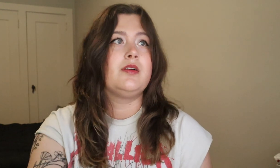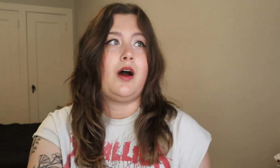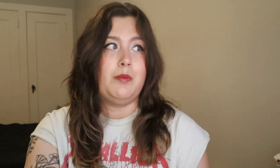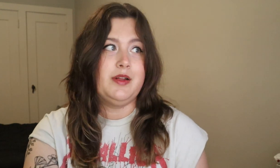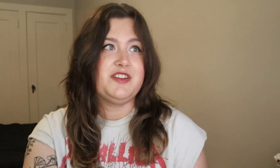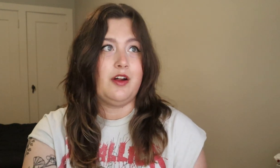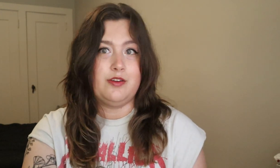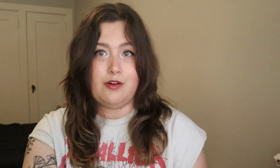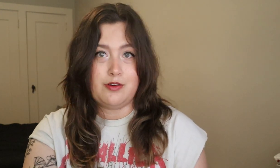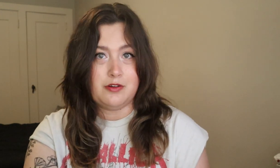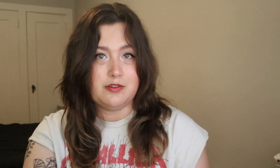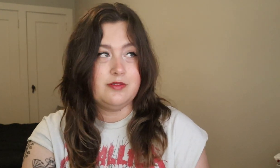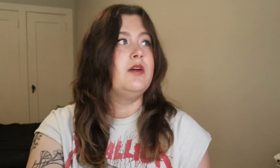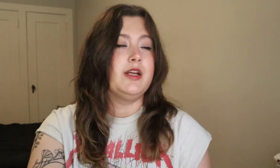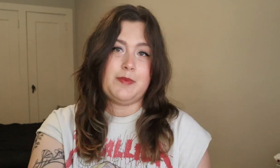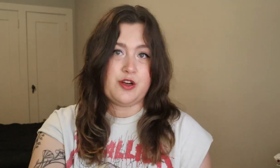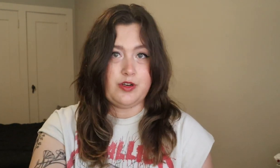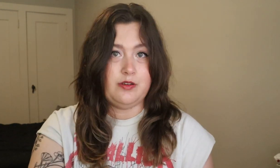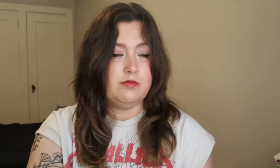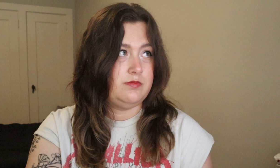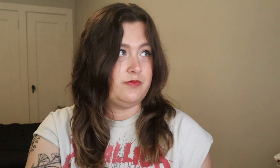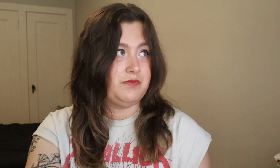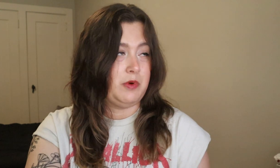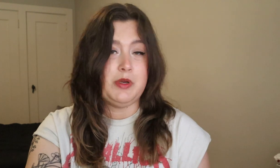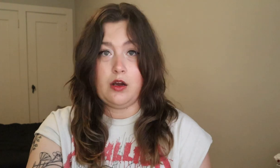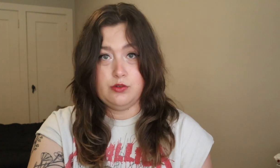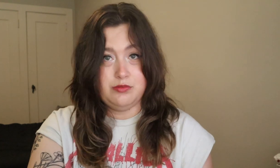comments on an article especially from Yahoo!